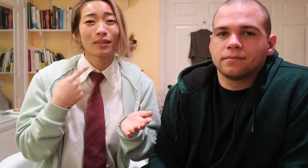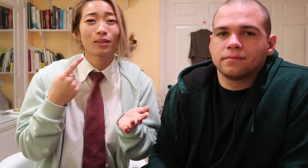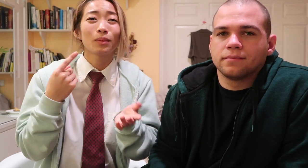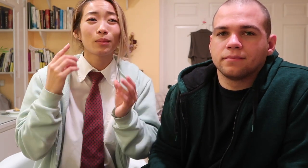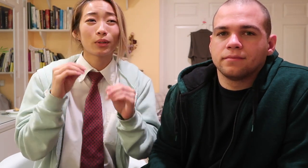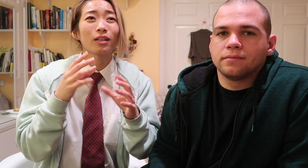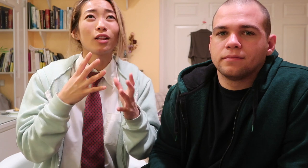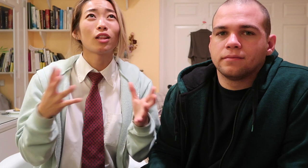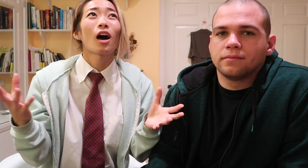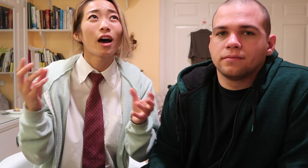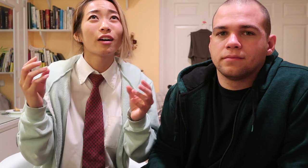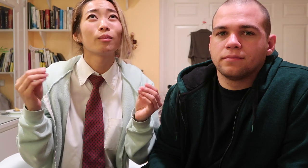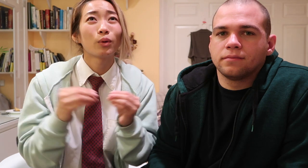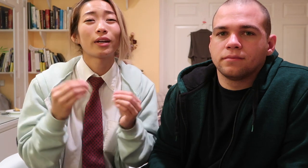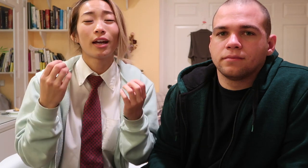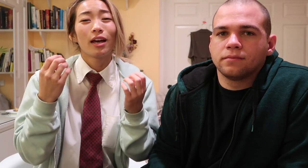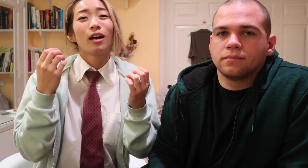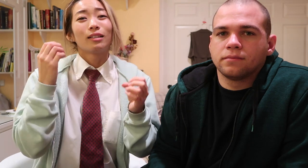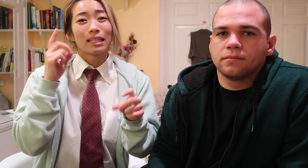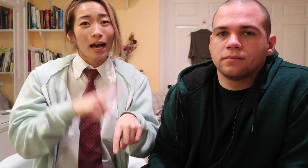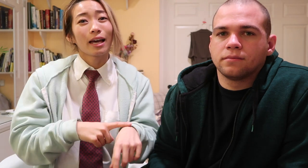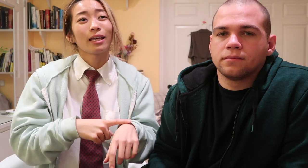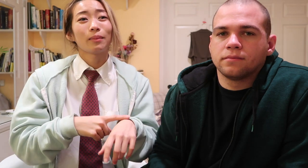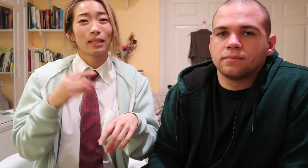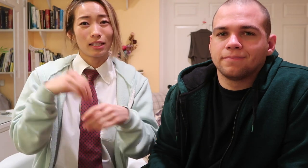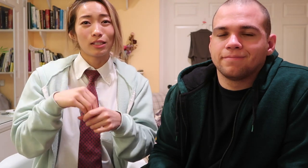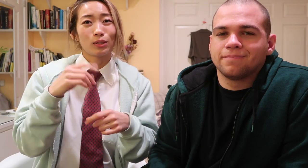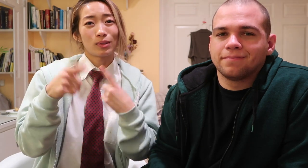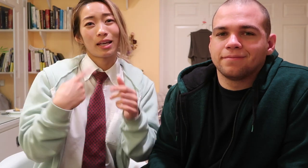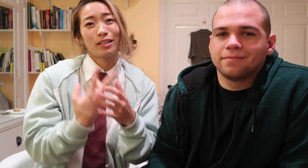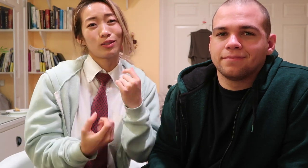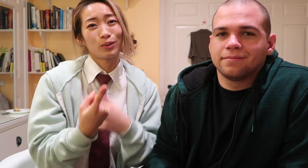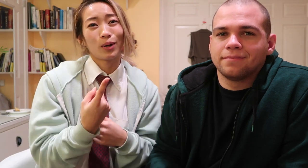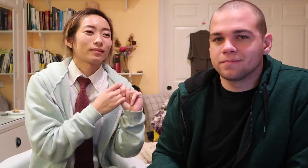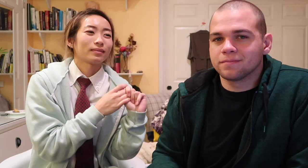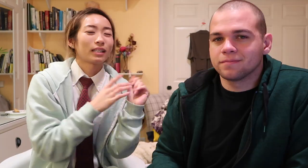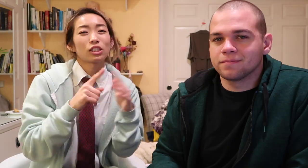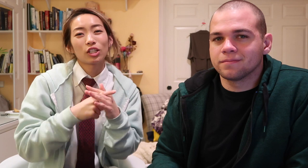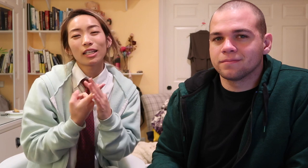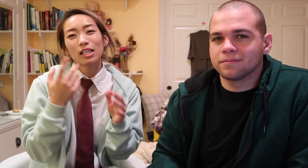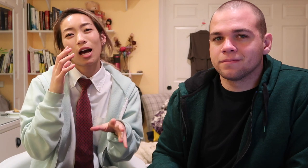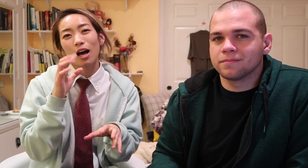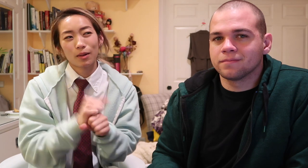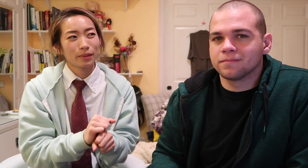going to be putting a lot more time into Sign Duo like it started as a hobby